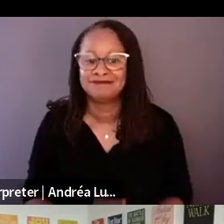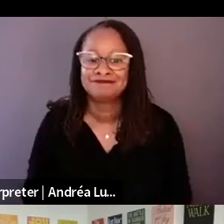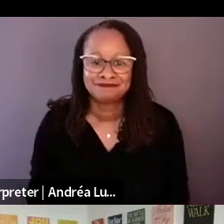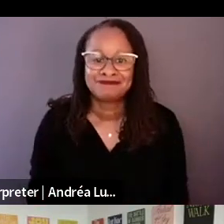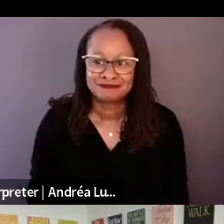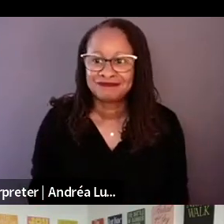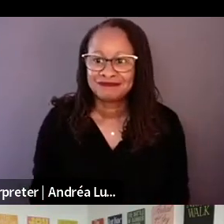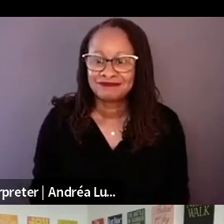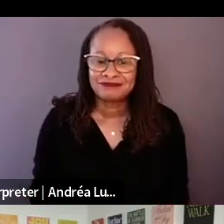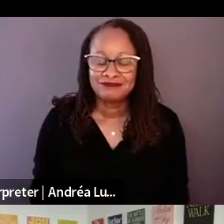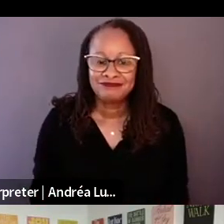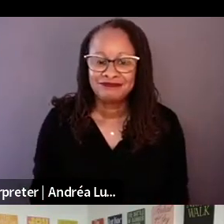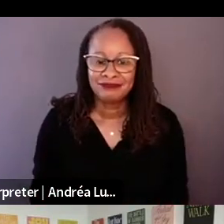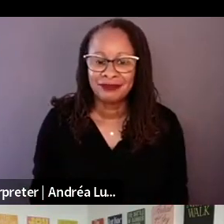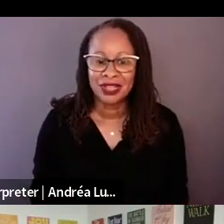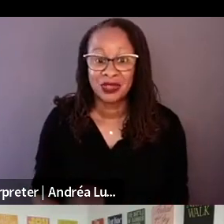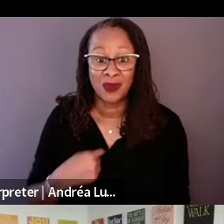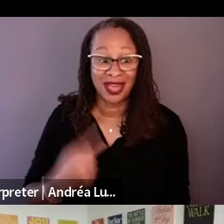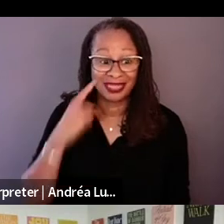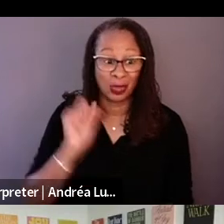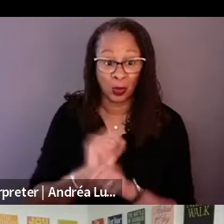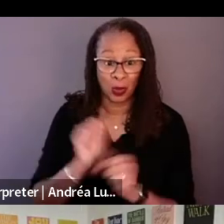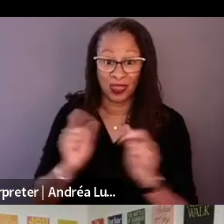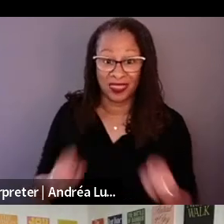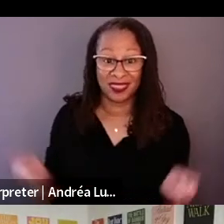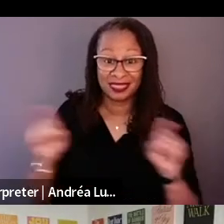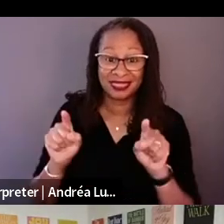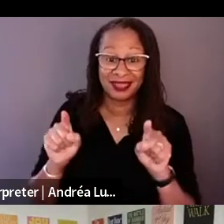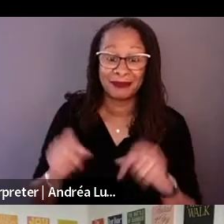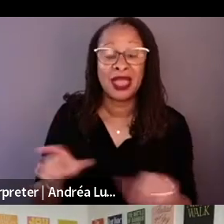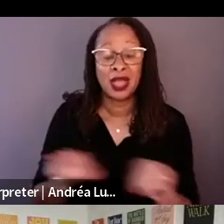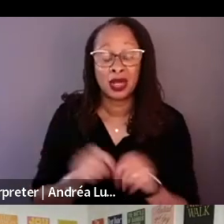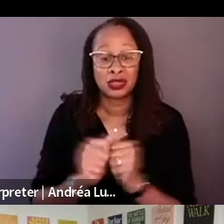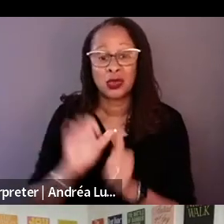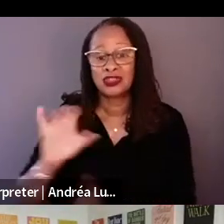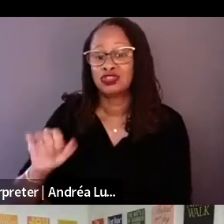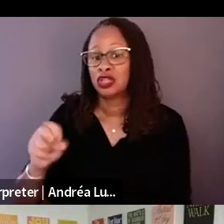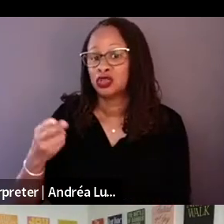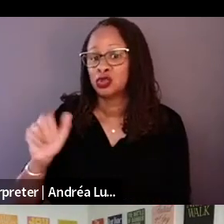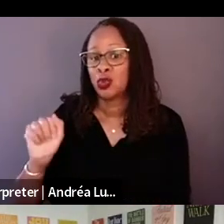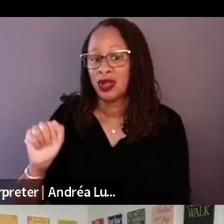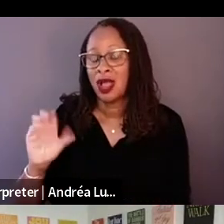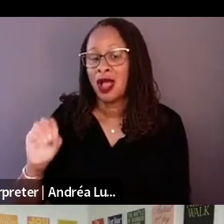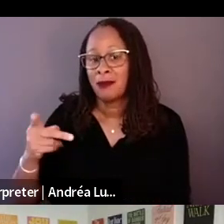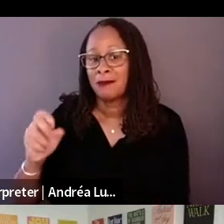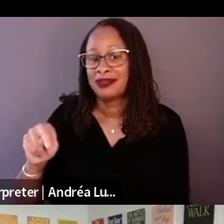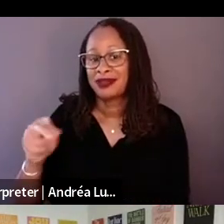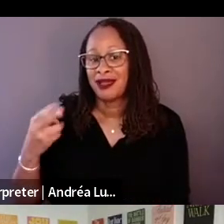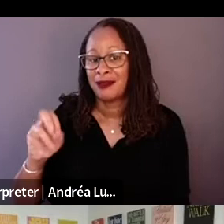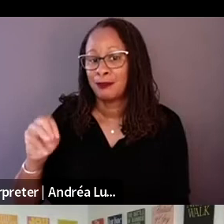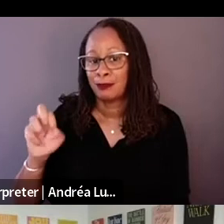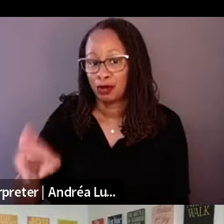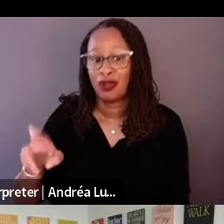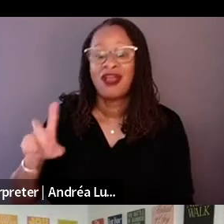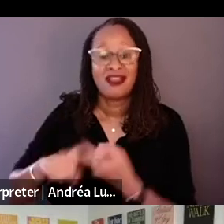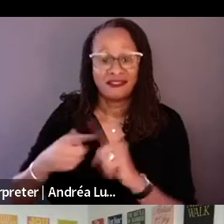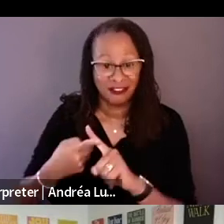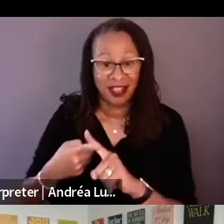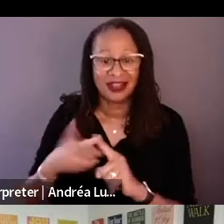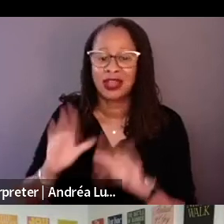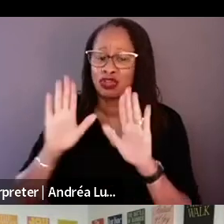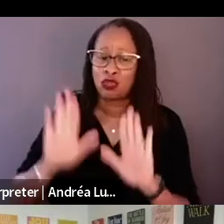I think working with him and Josh and made the look of silence and next year embarking on a